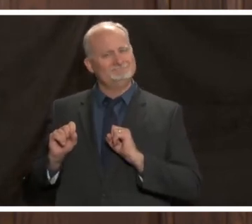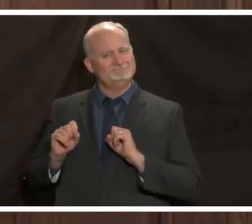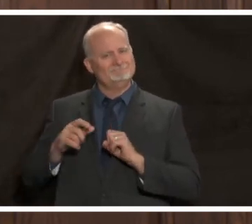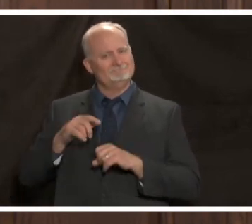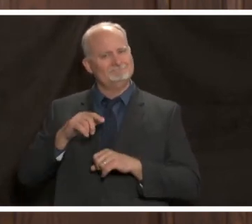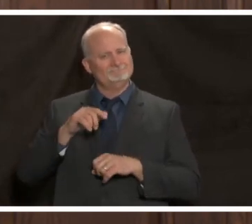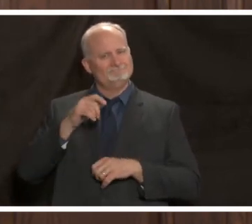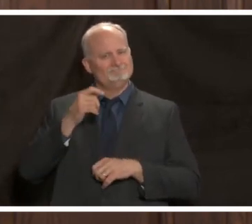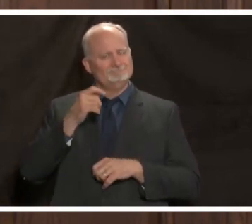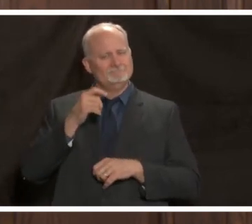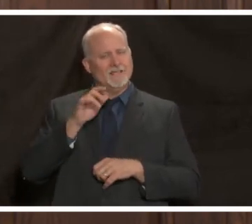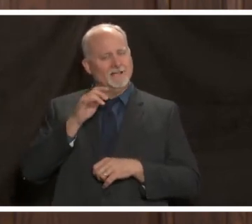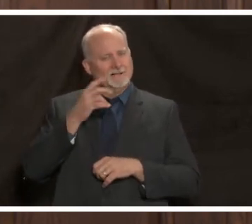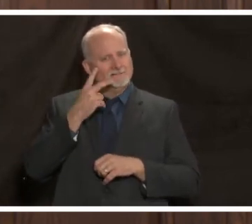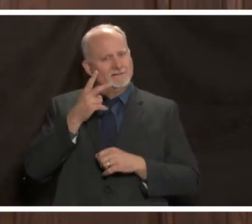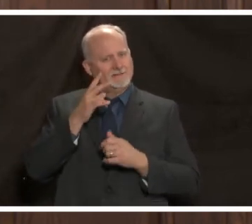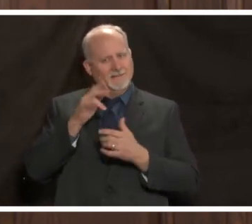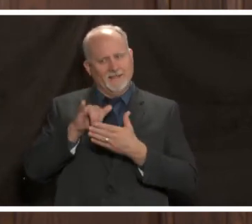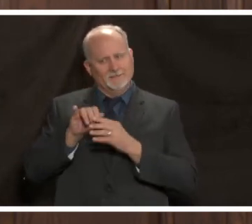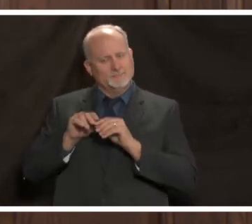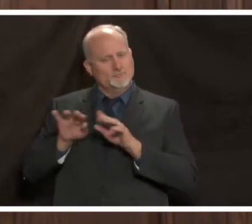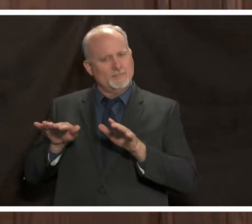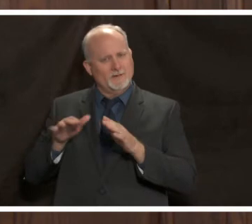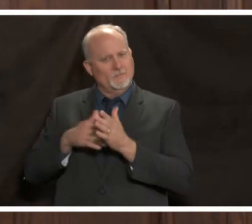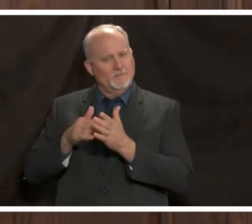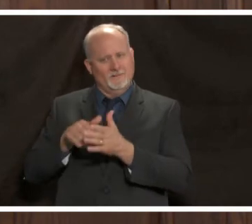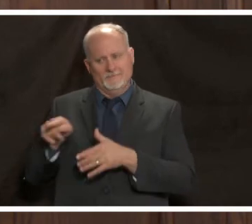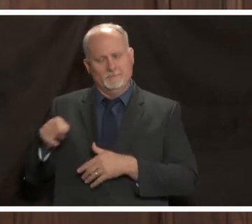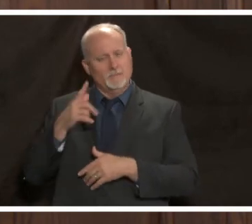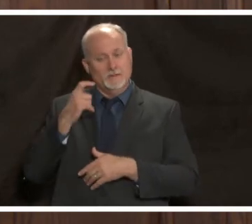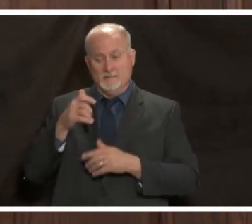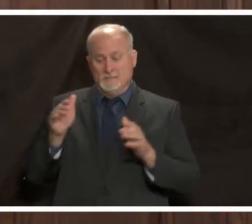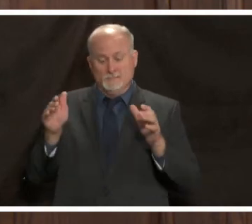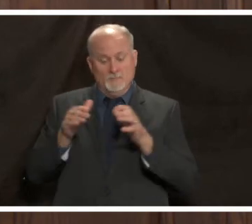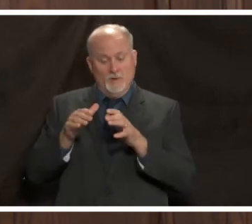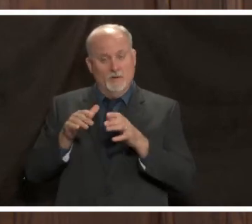that's really where we're seeing a lot of spread is maybe a small group of friends getting together